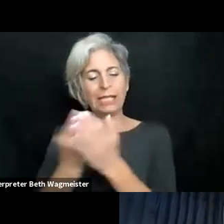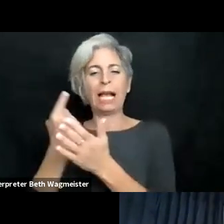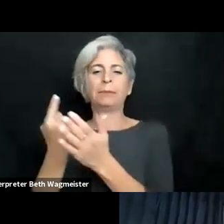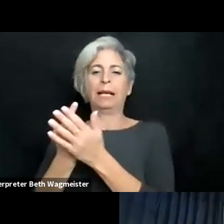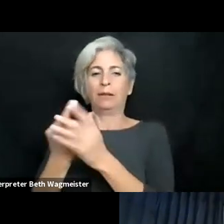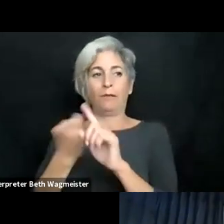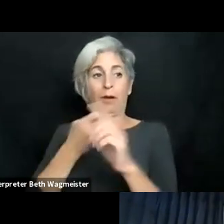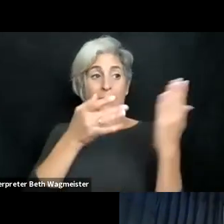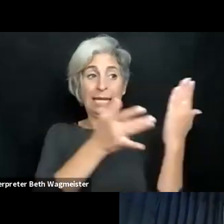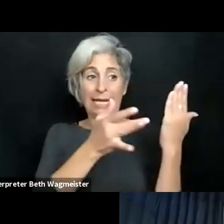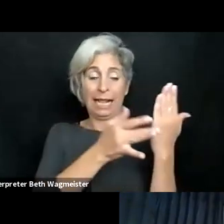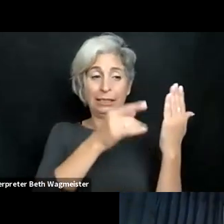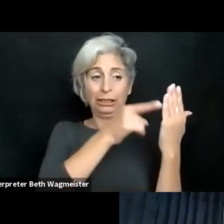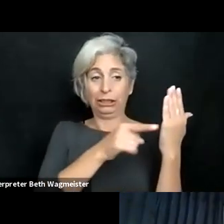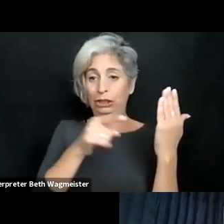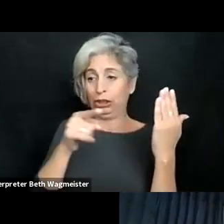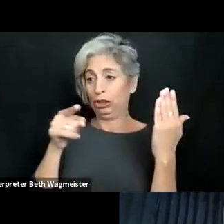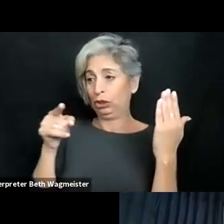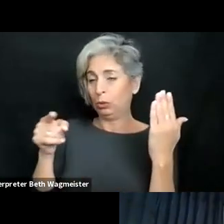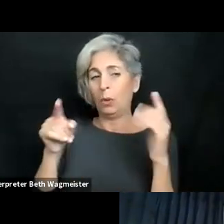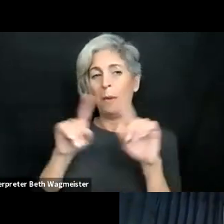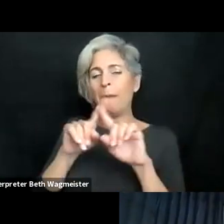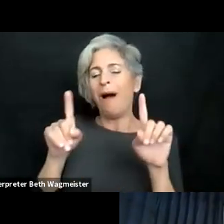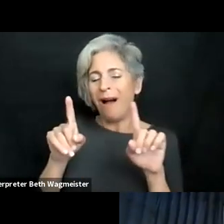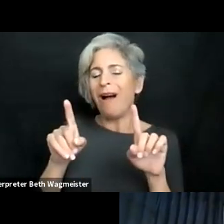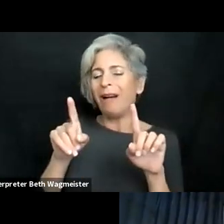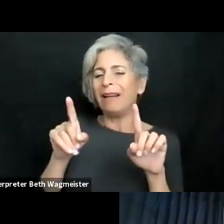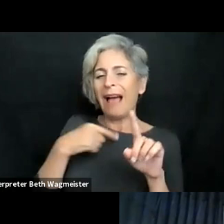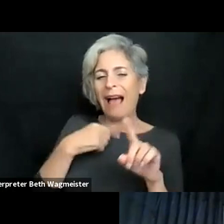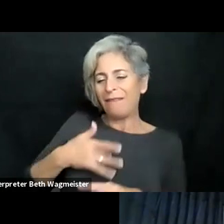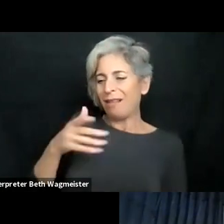humans. Now, I know there's always a